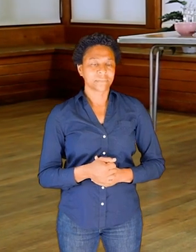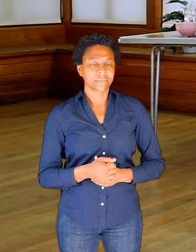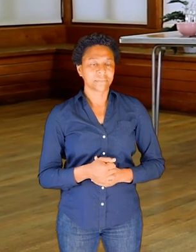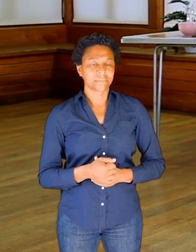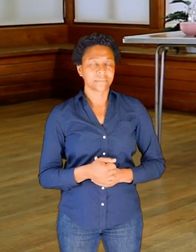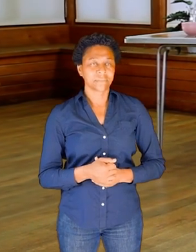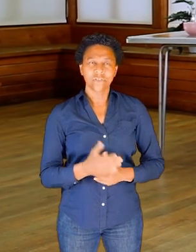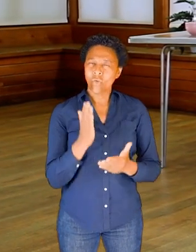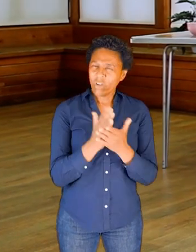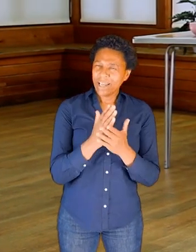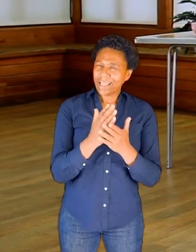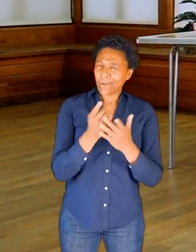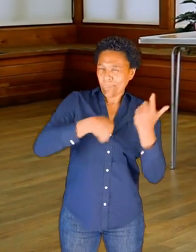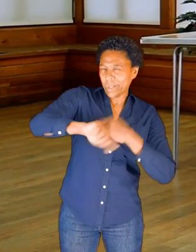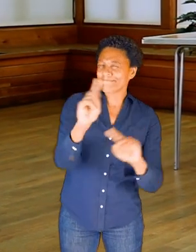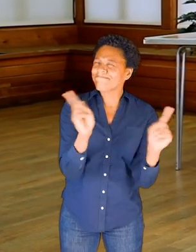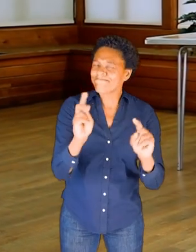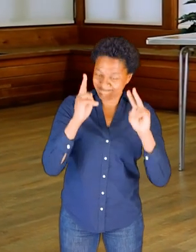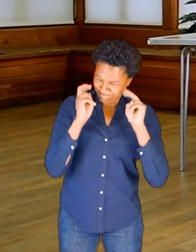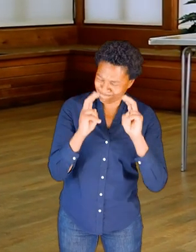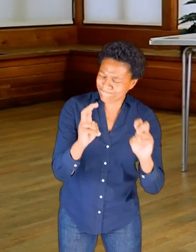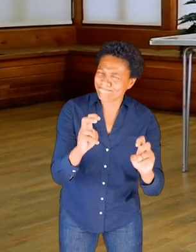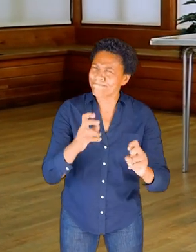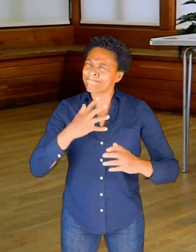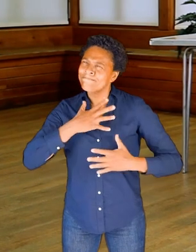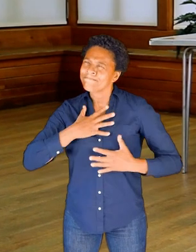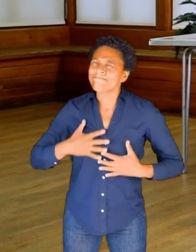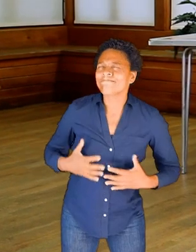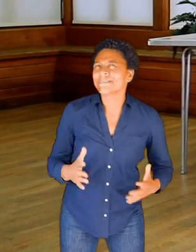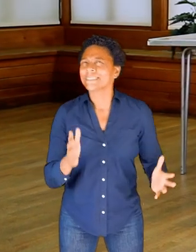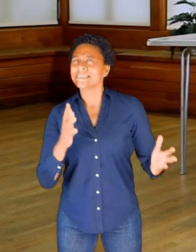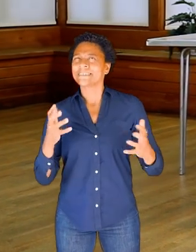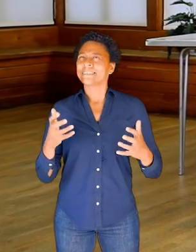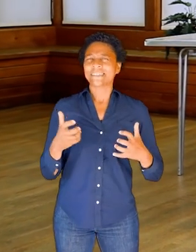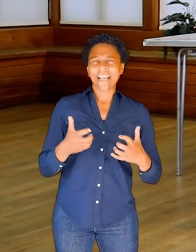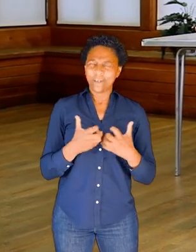So just exploring a little bit, we'll add some sound here